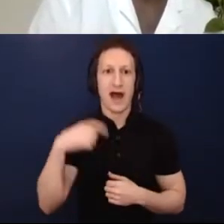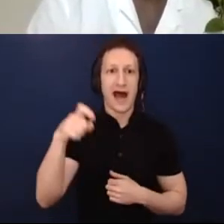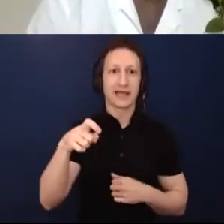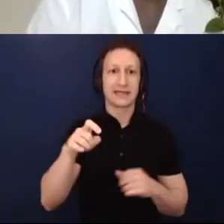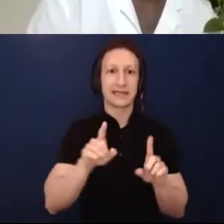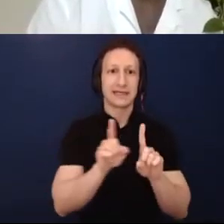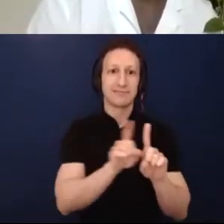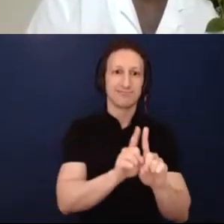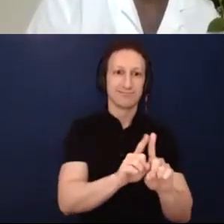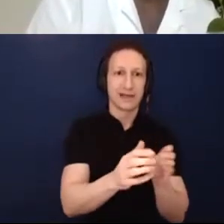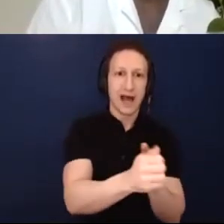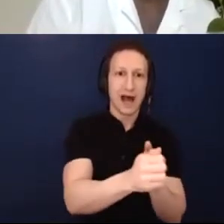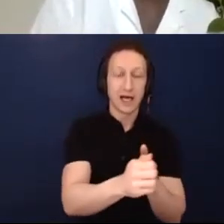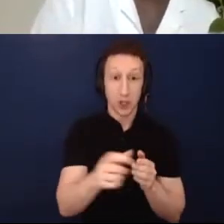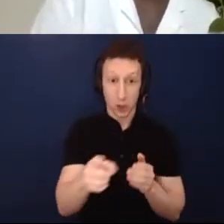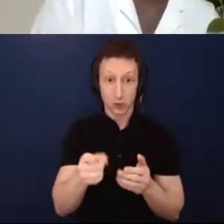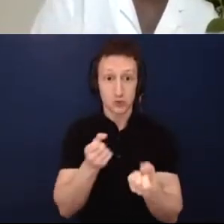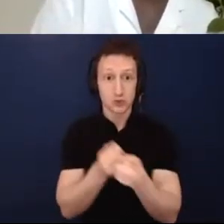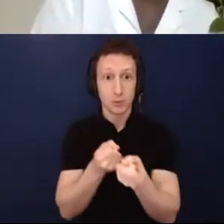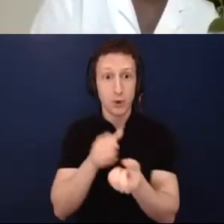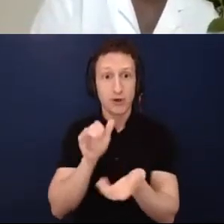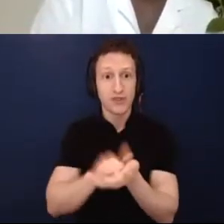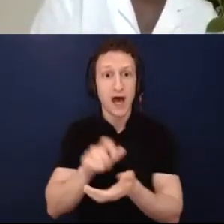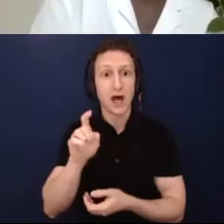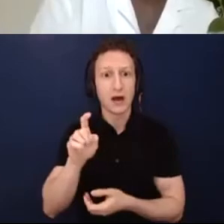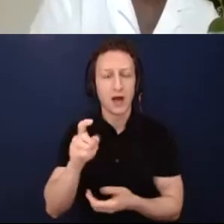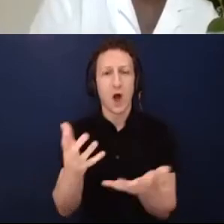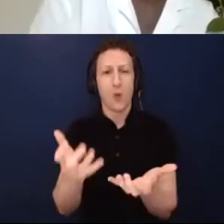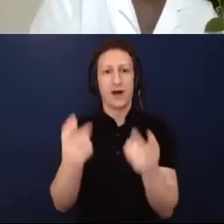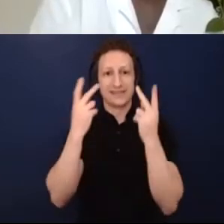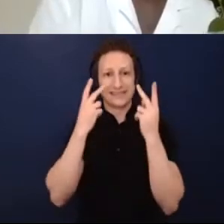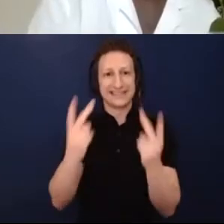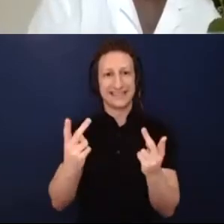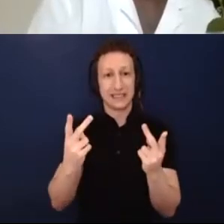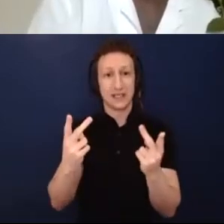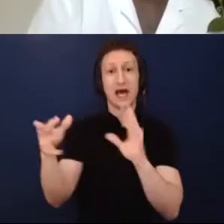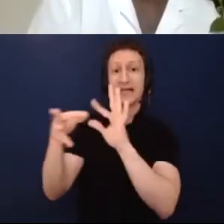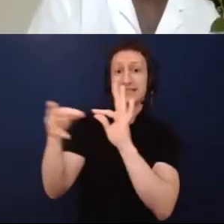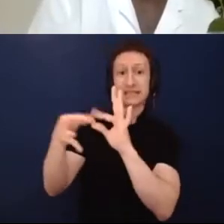backing it up in values? EDI statements are a great first step, but then you have to think about how are